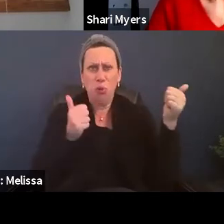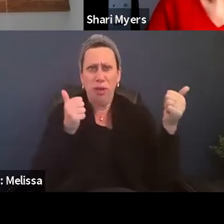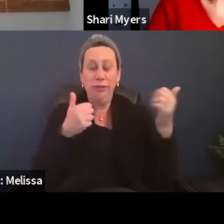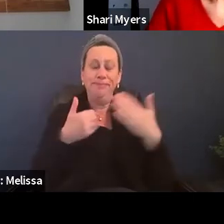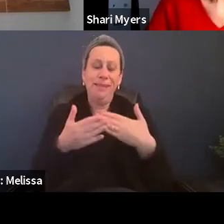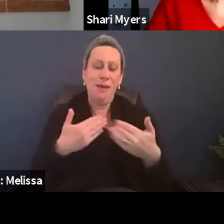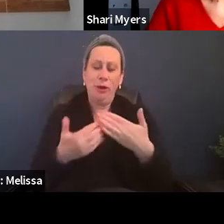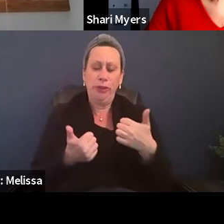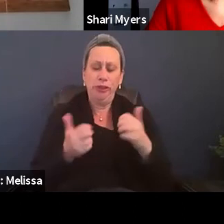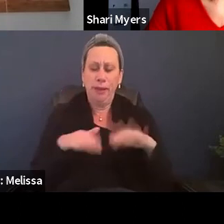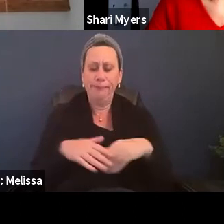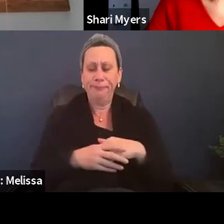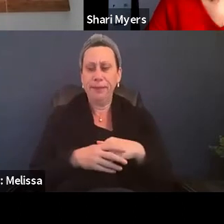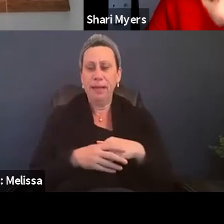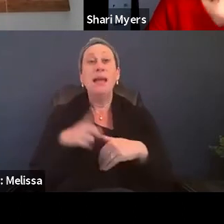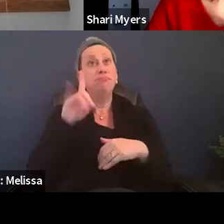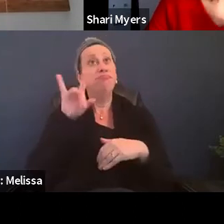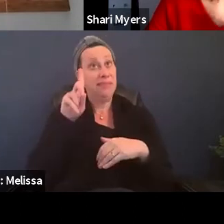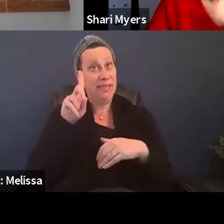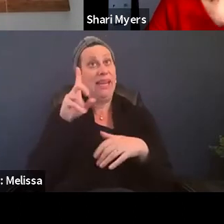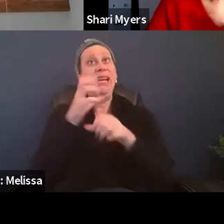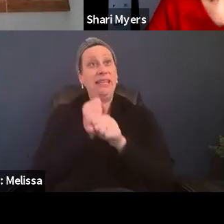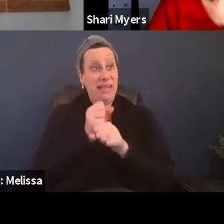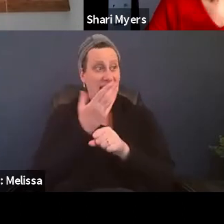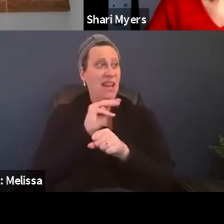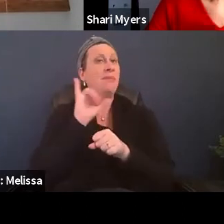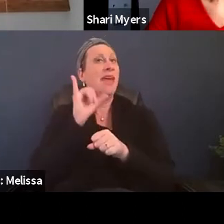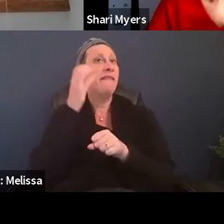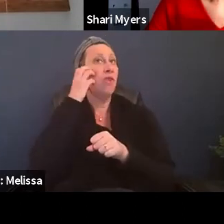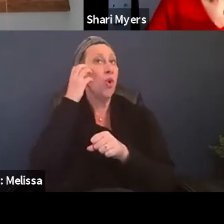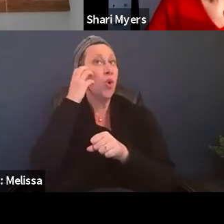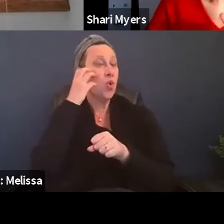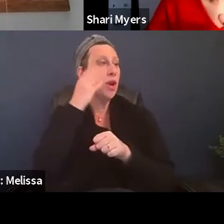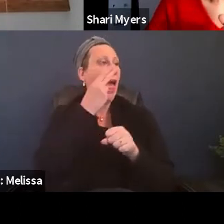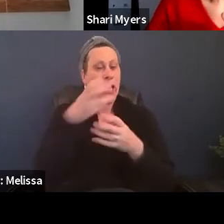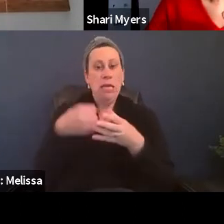but they got him a phone and got him back in touch with his friends.